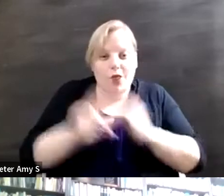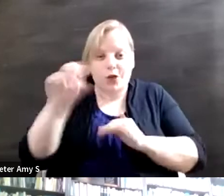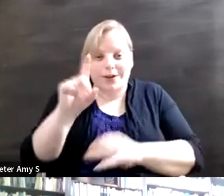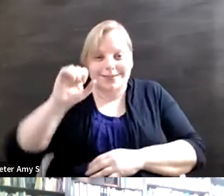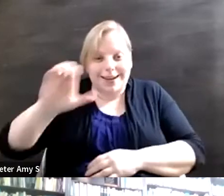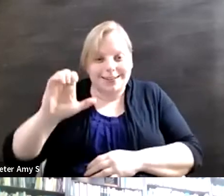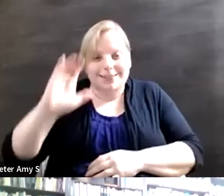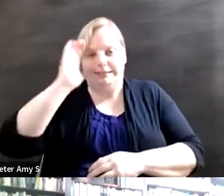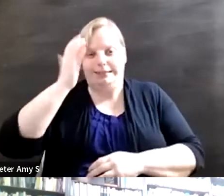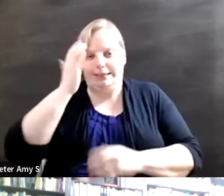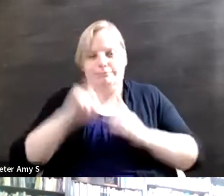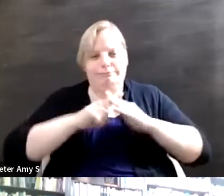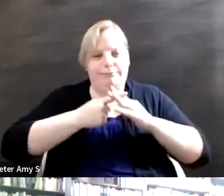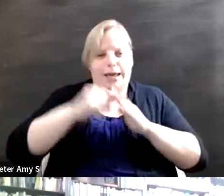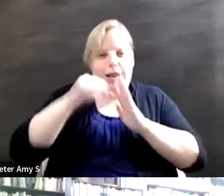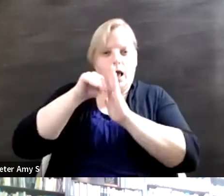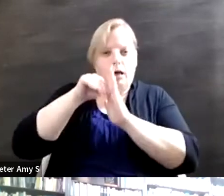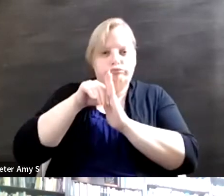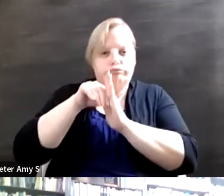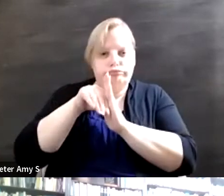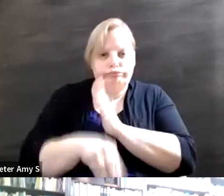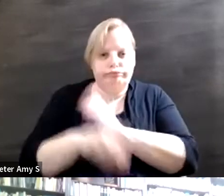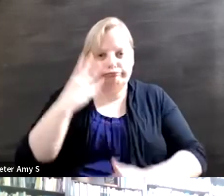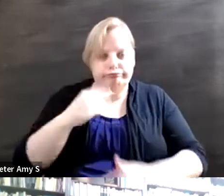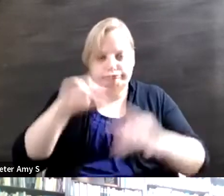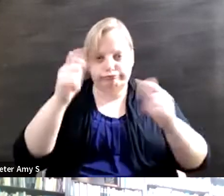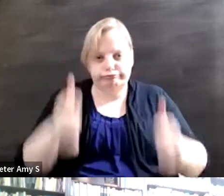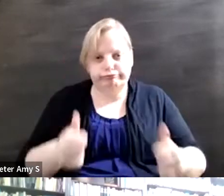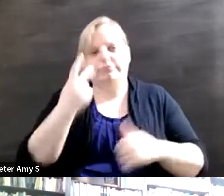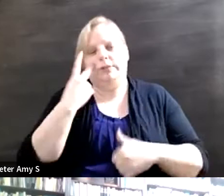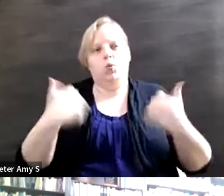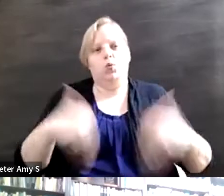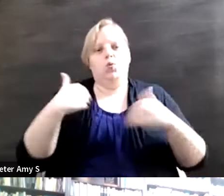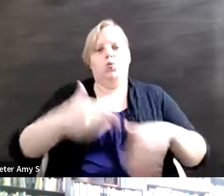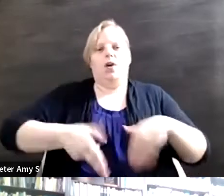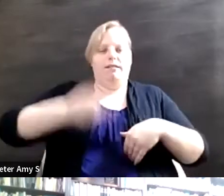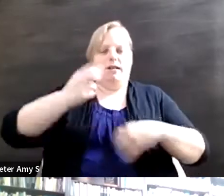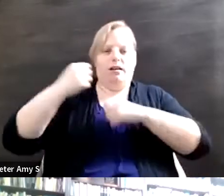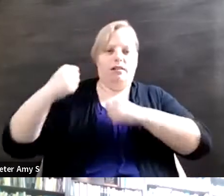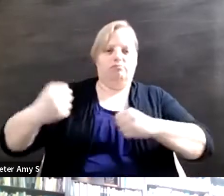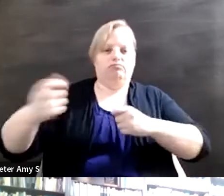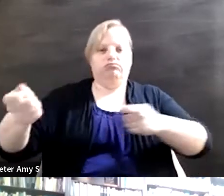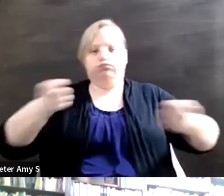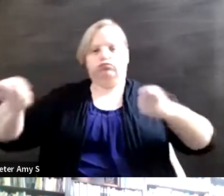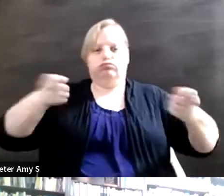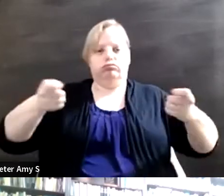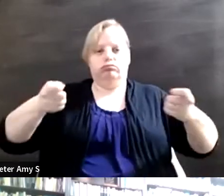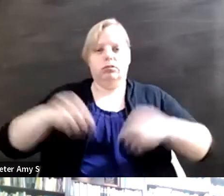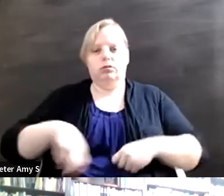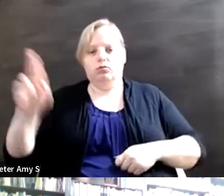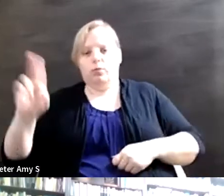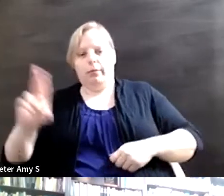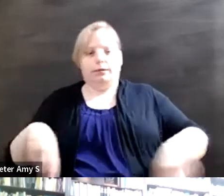the beginning of the downfall of what we would see as highly partisan neo-classical abusive politics